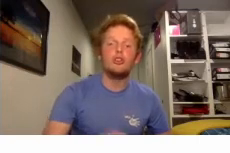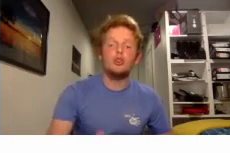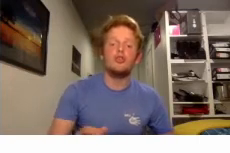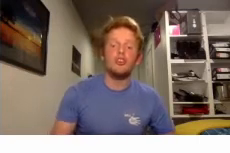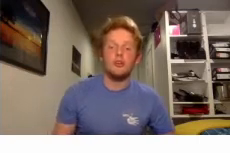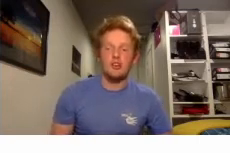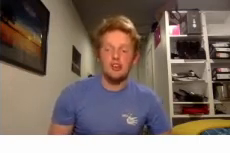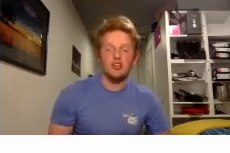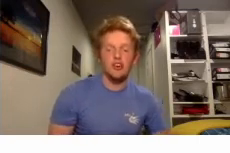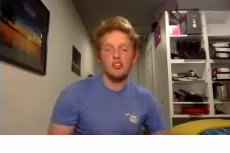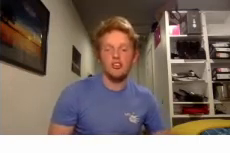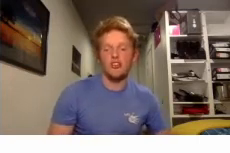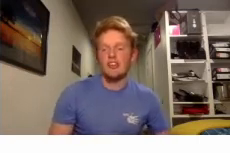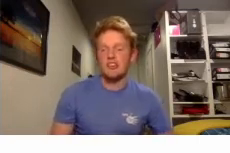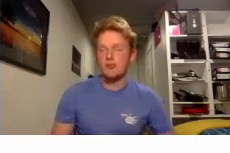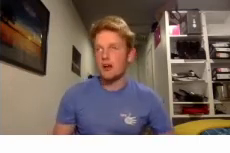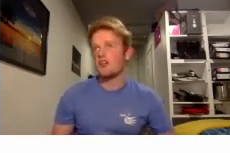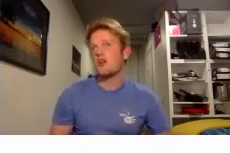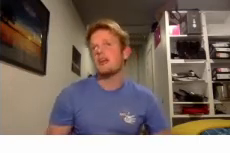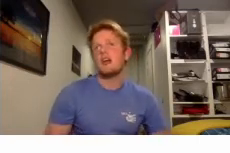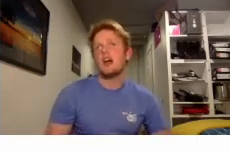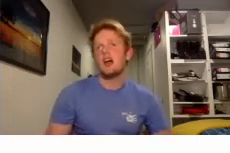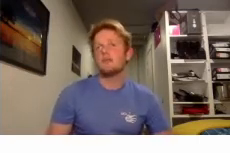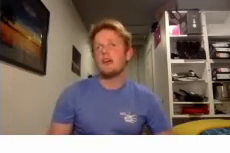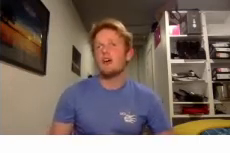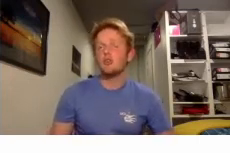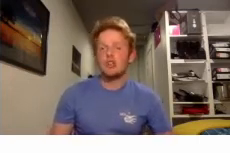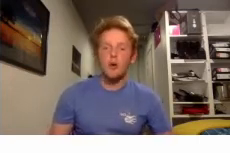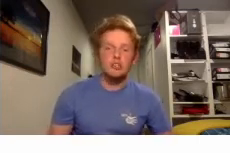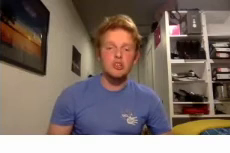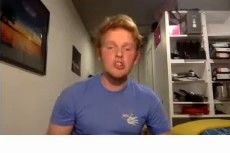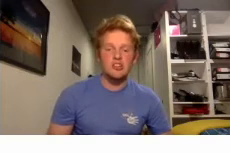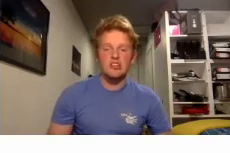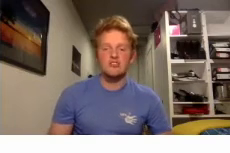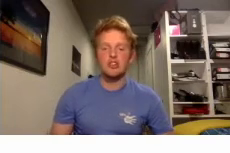things that we're doing this year as a society is very growing there are also opportunities for you